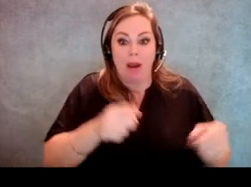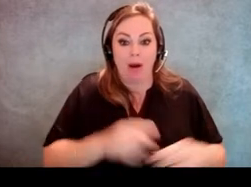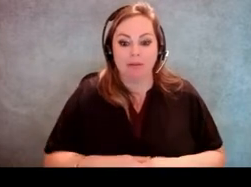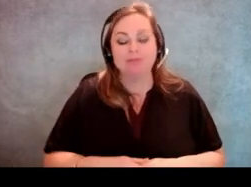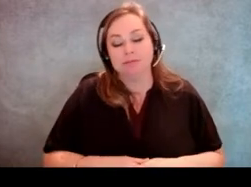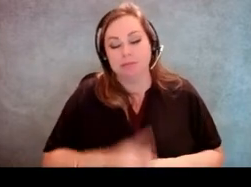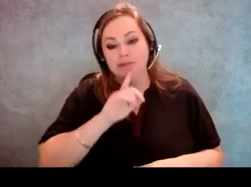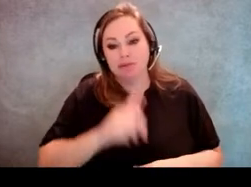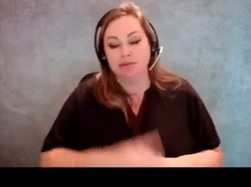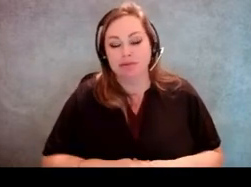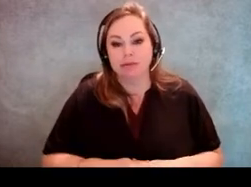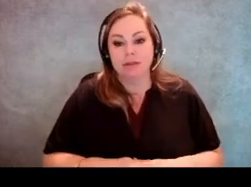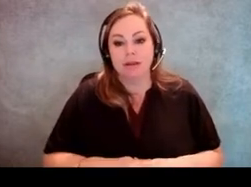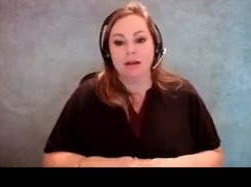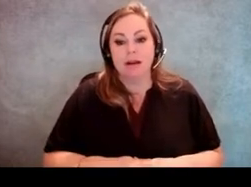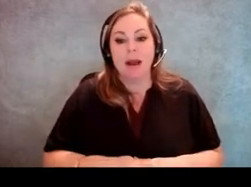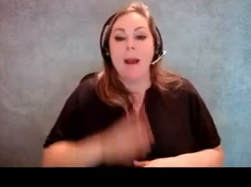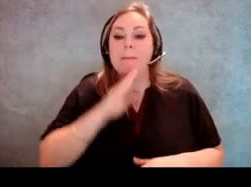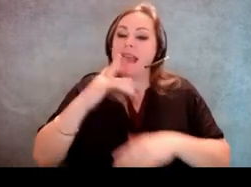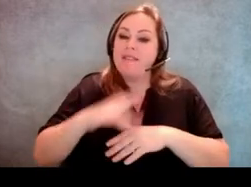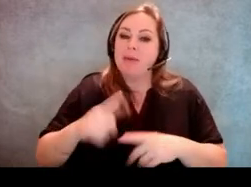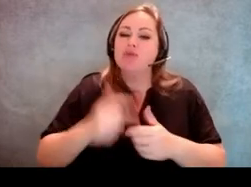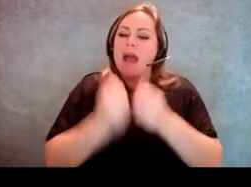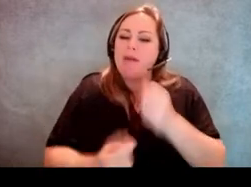[Molly Broadway] Yeah, absolutely. You know, make your assistance available to everyone.